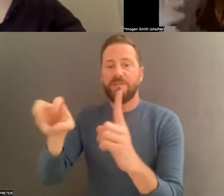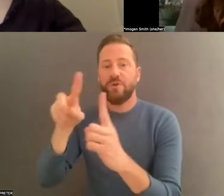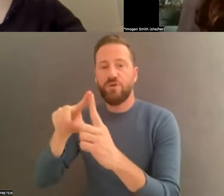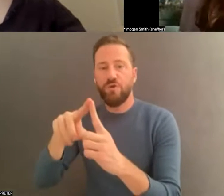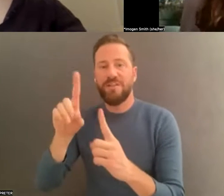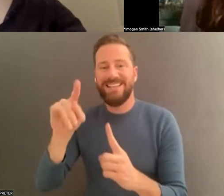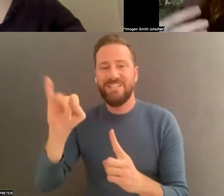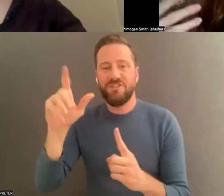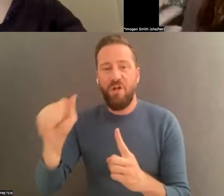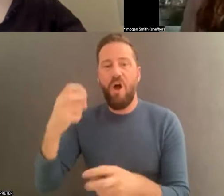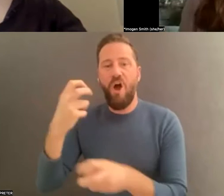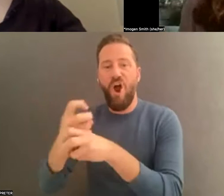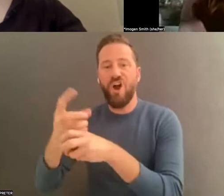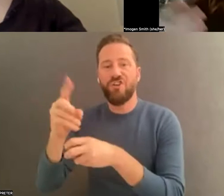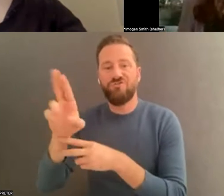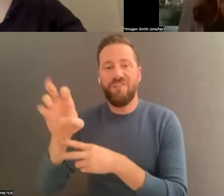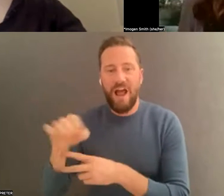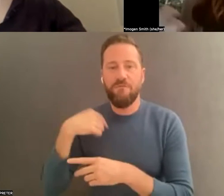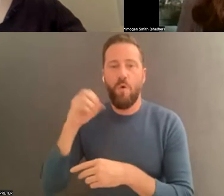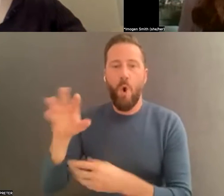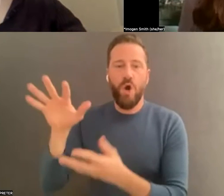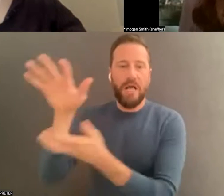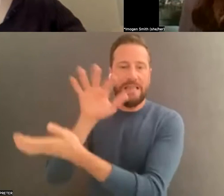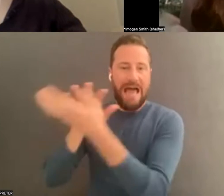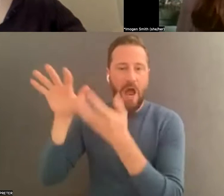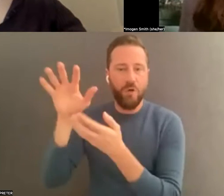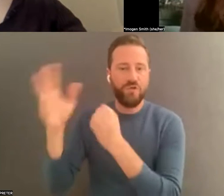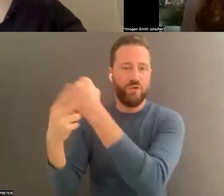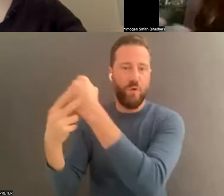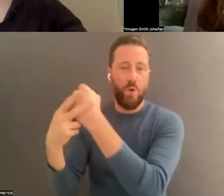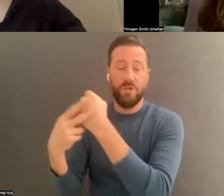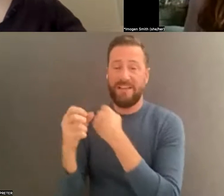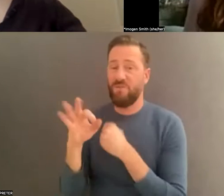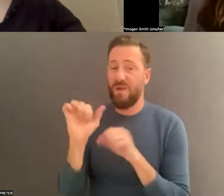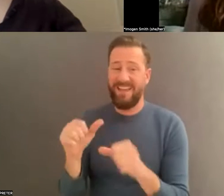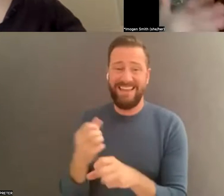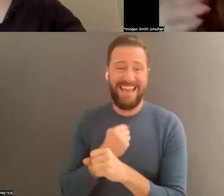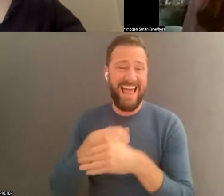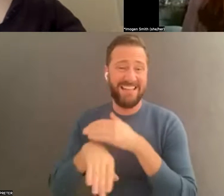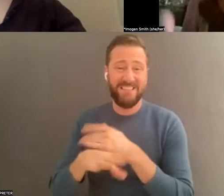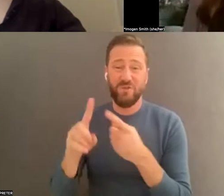your cloud storage. If you can get access to a computer with a disk drive, you can